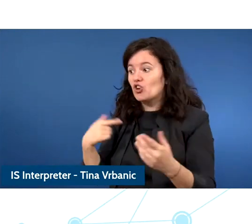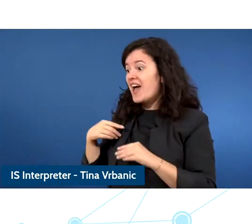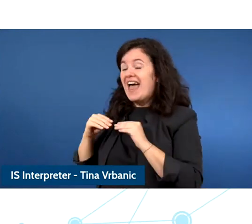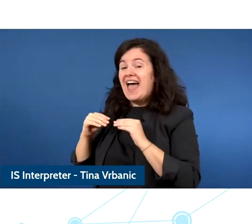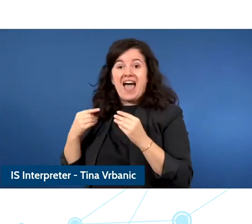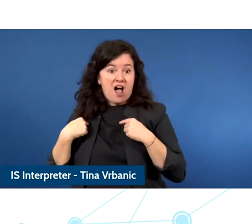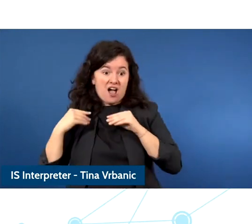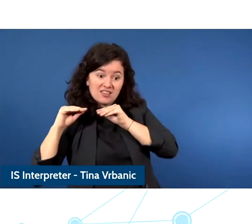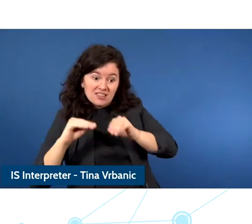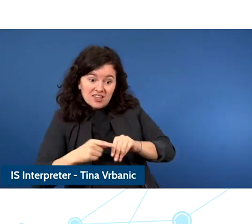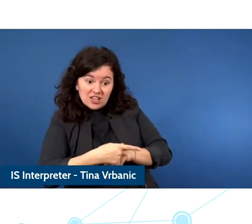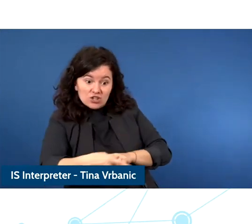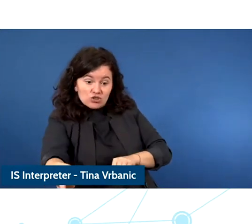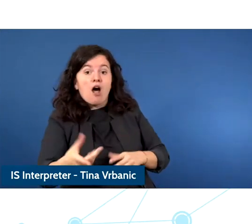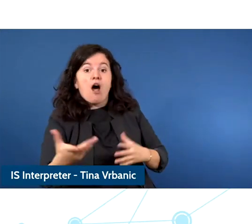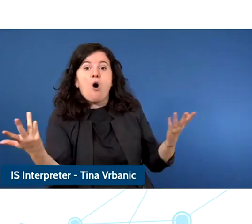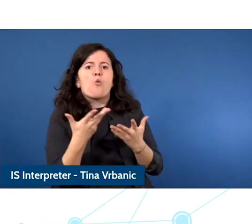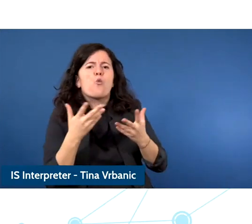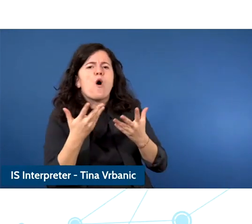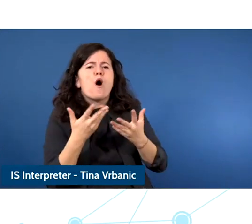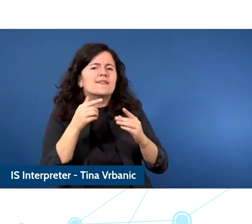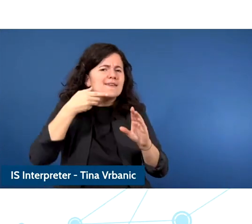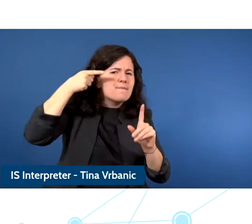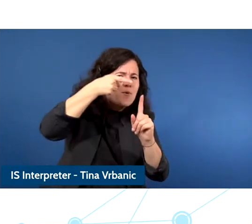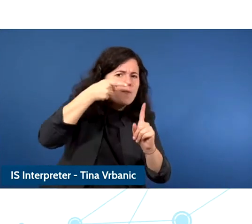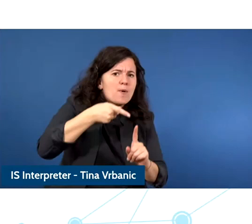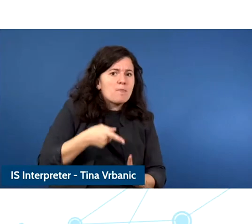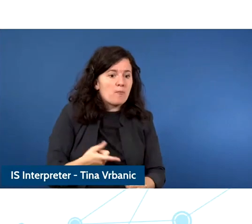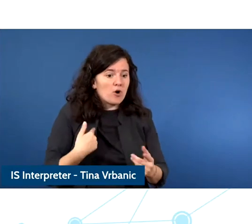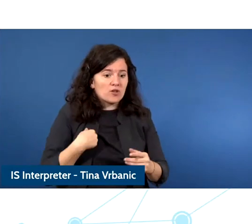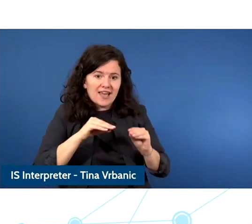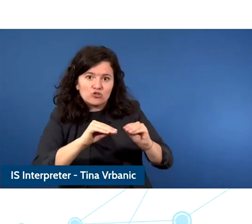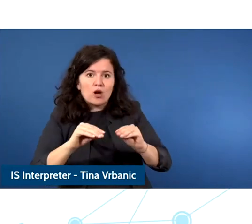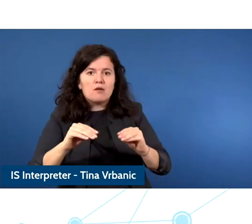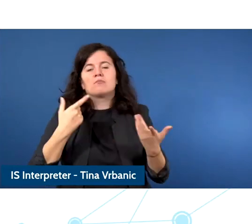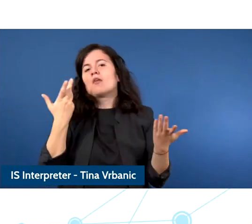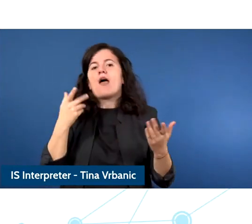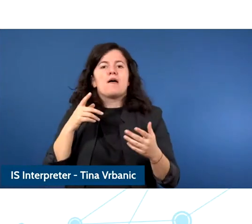educating children on what they want to be educated on and so in my view.